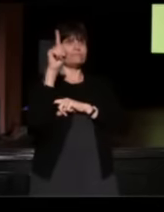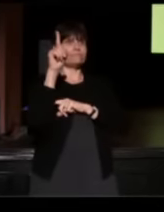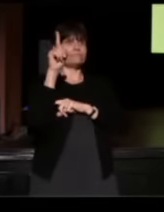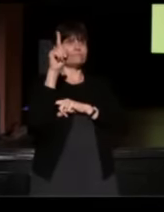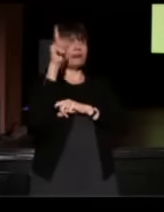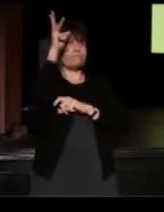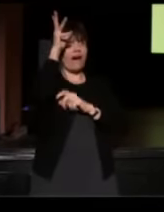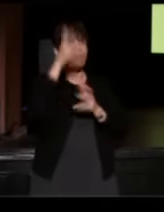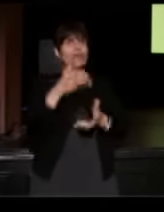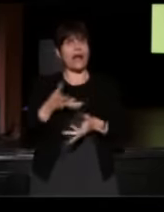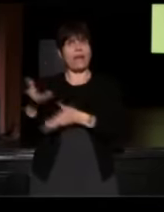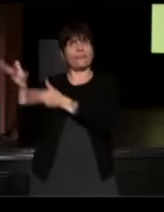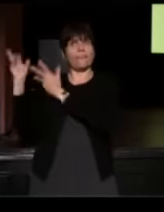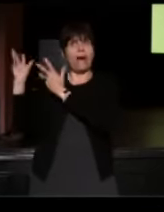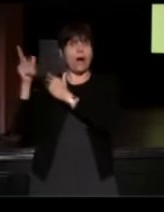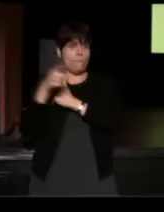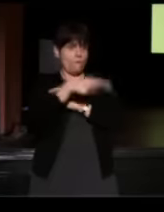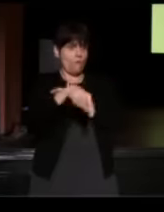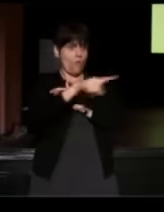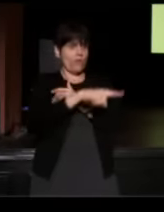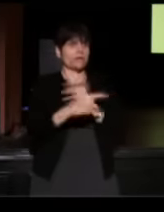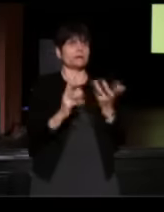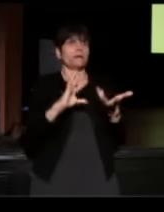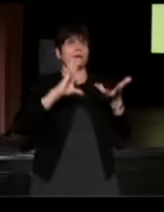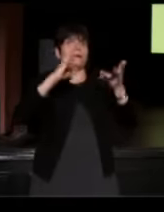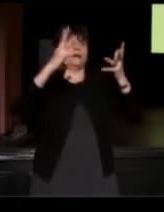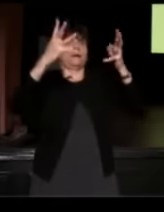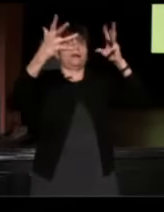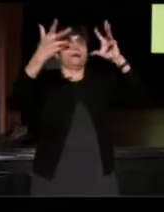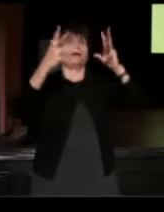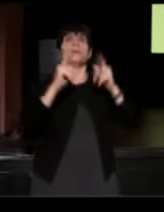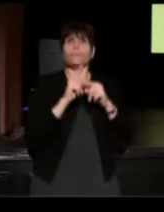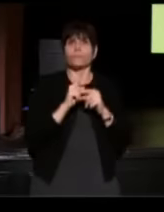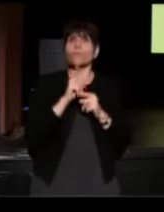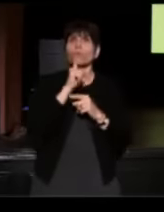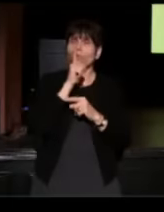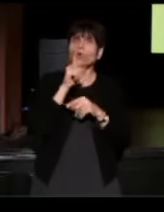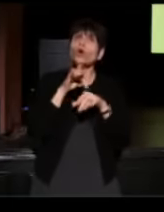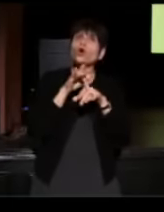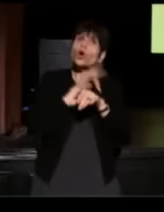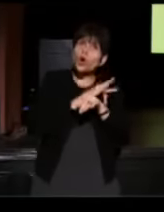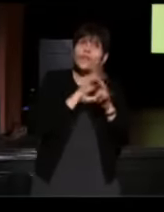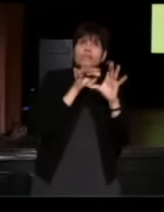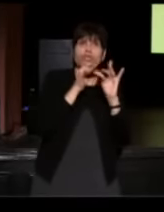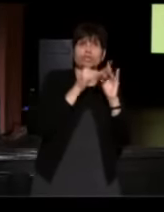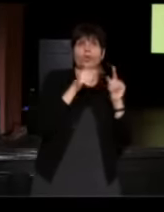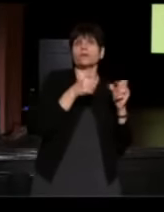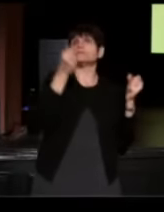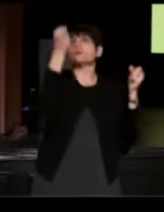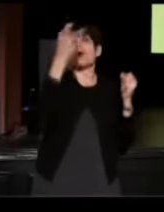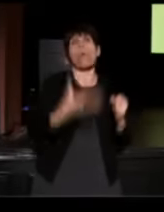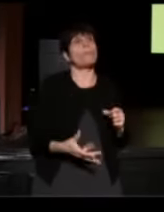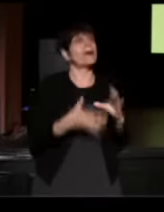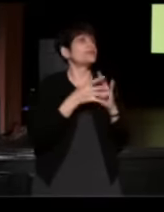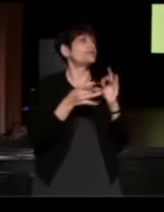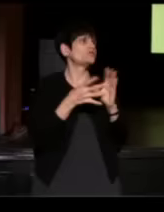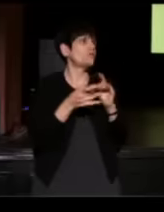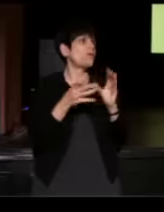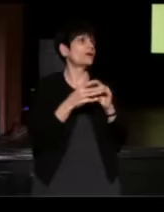So those are two kind of early StoryCorps stories and I have so many stories, I can keep you like past beer pong.